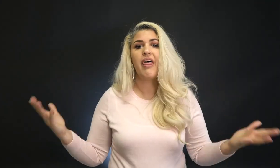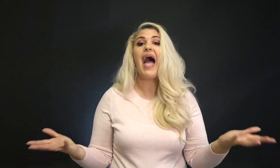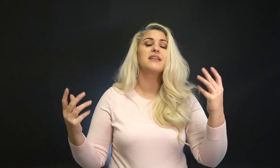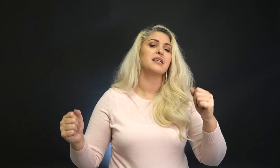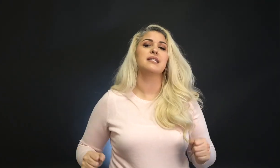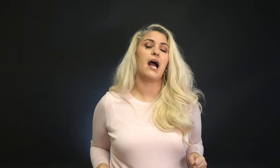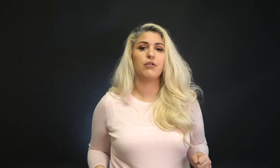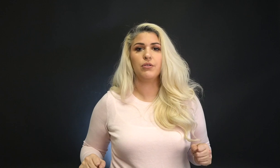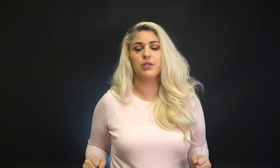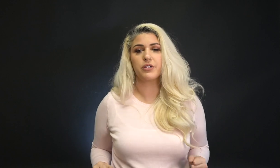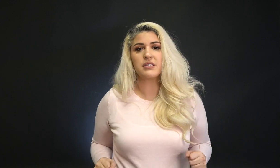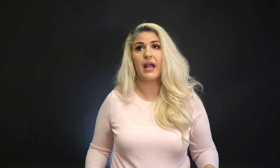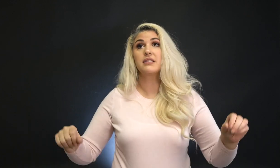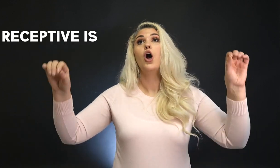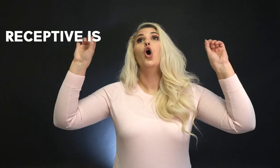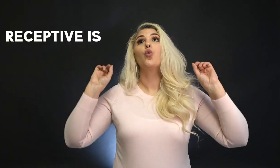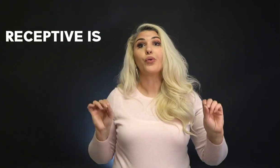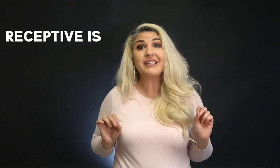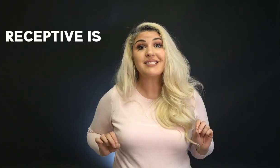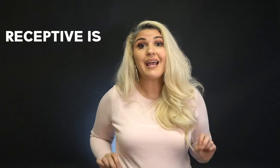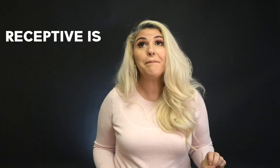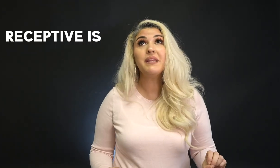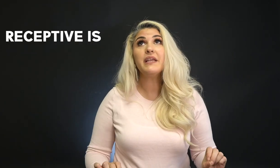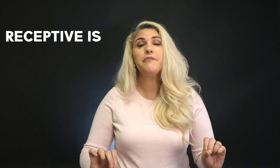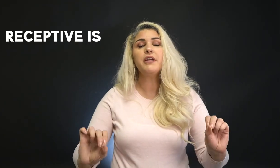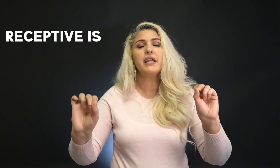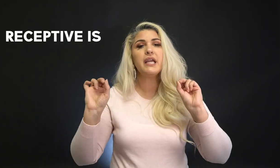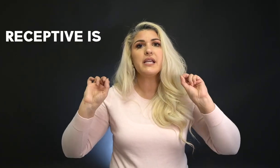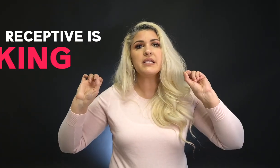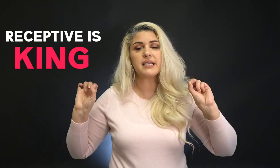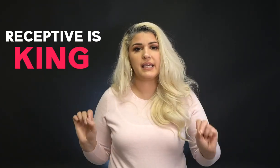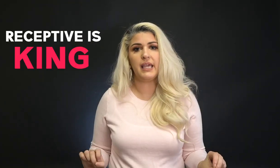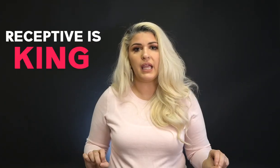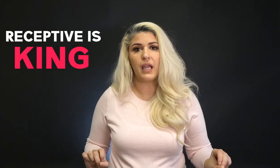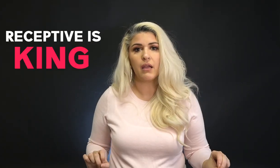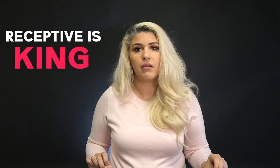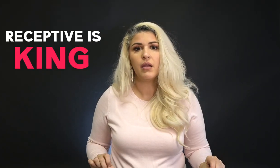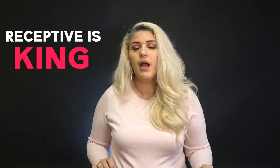That is how you learn signs. Receptive is king.